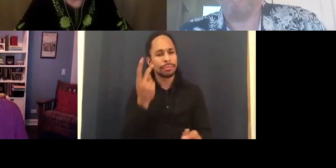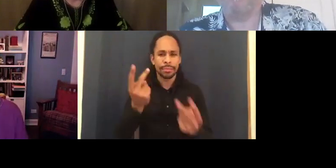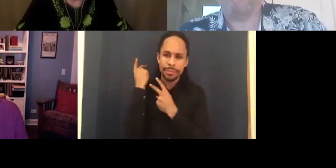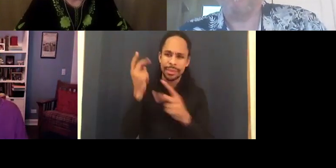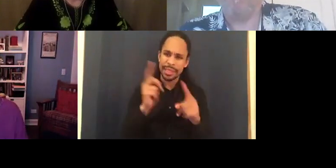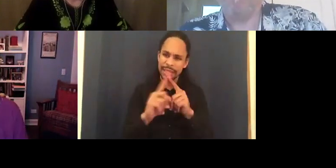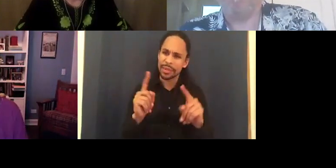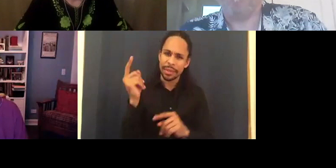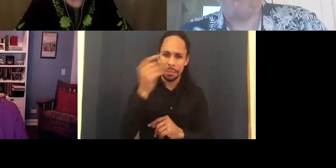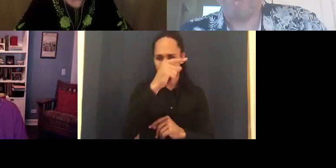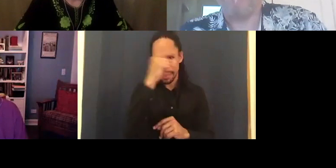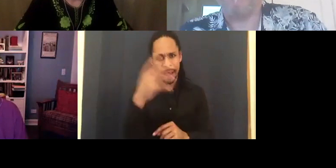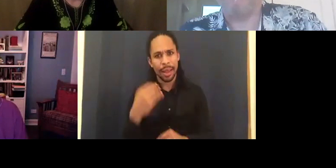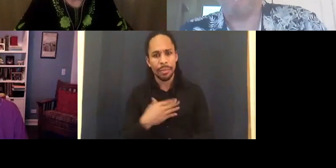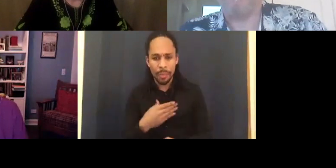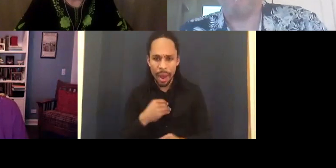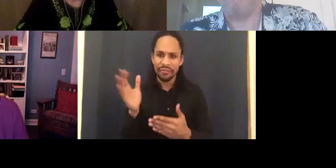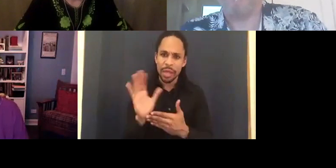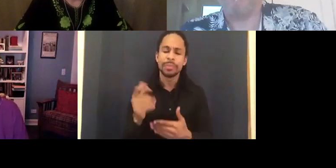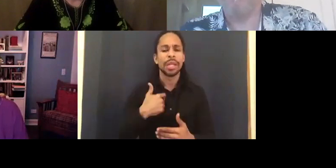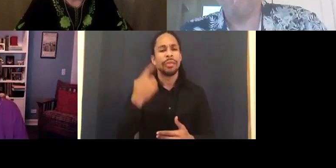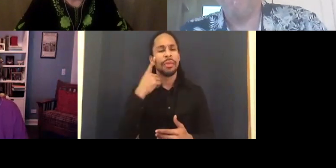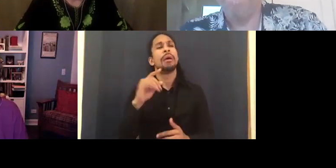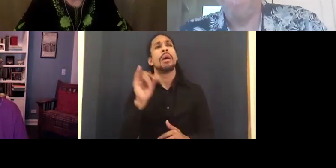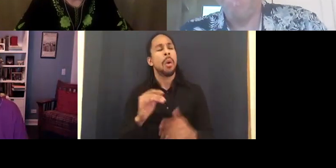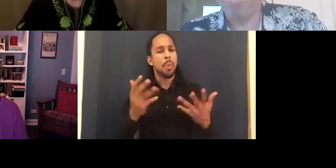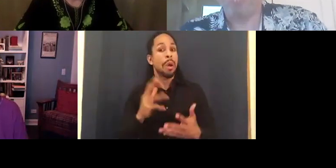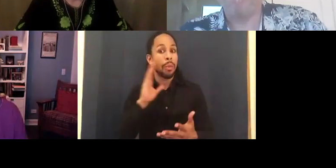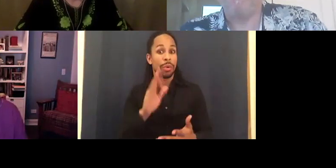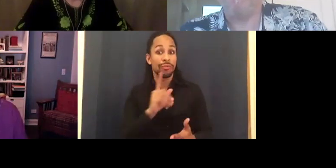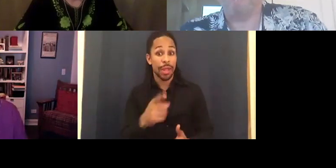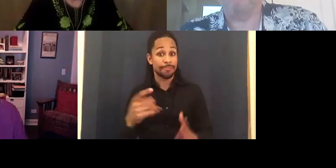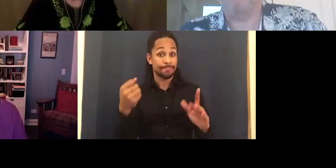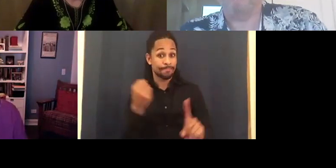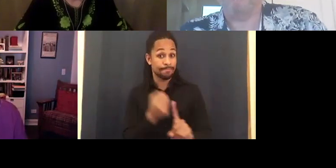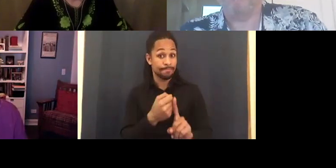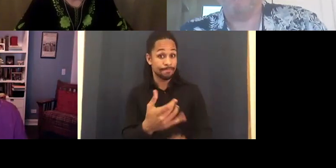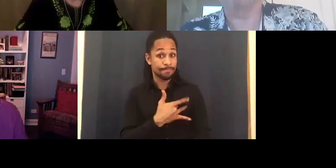be meaningful for me was whatever happened to baby Jane.